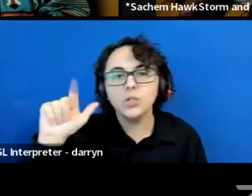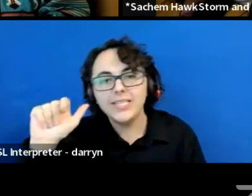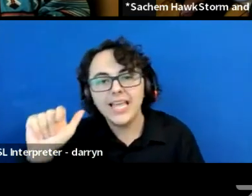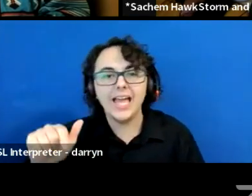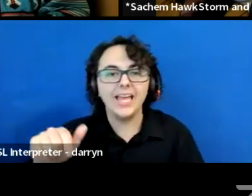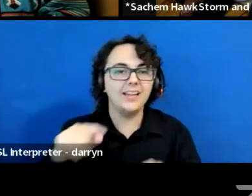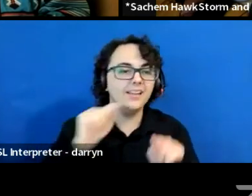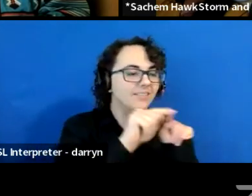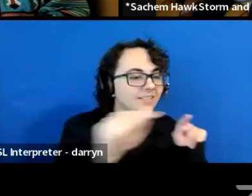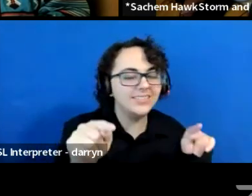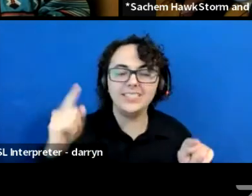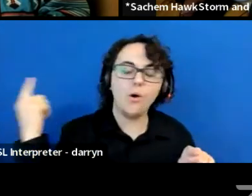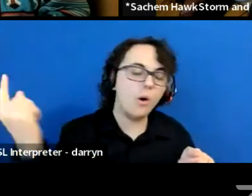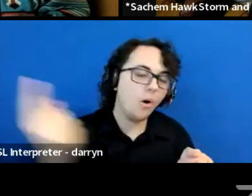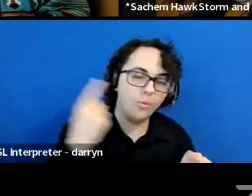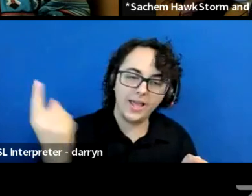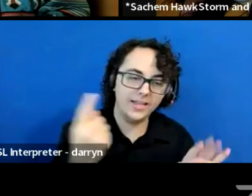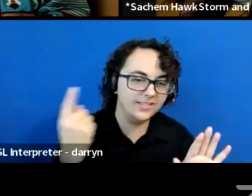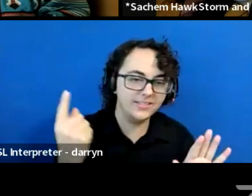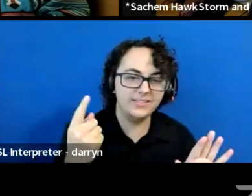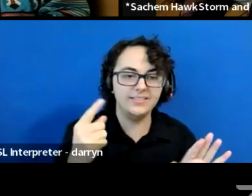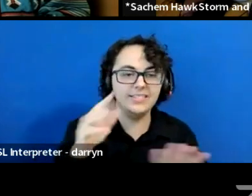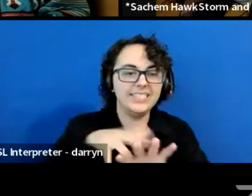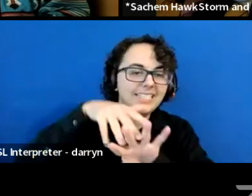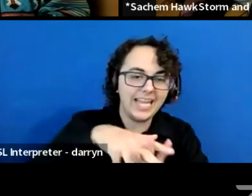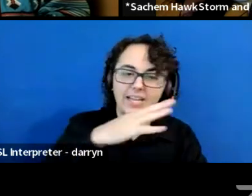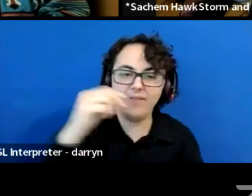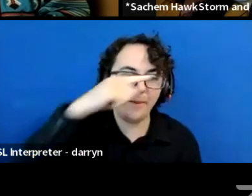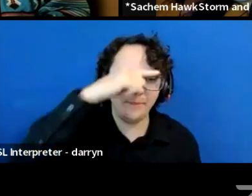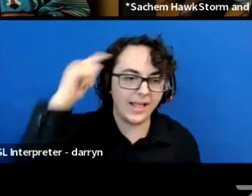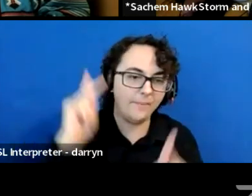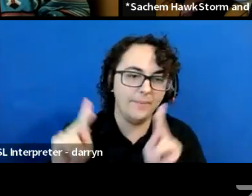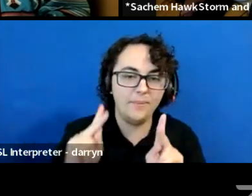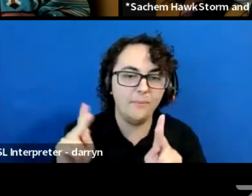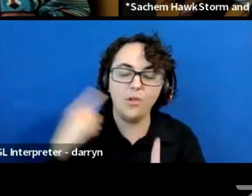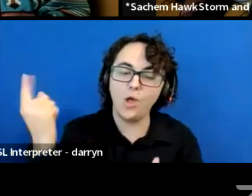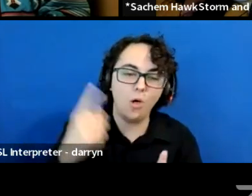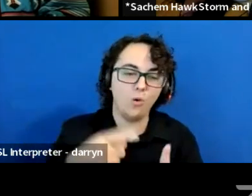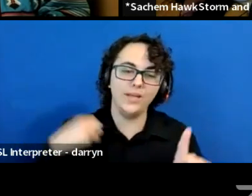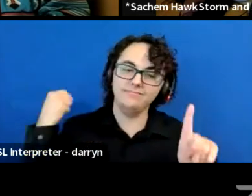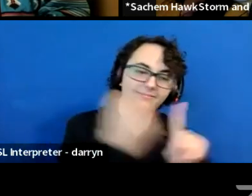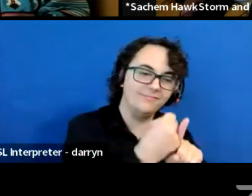native and black folks. And so we're talking about a lot of times,